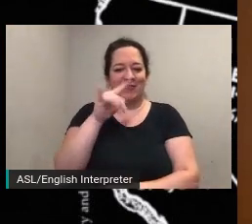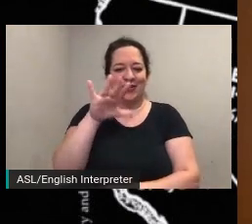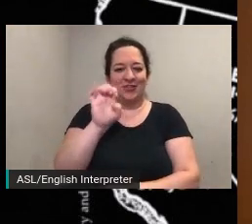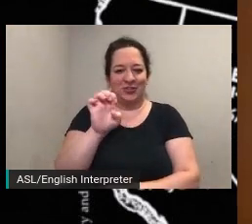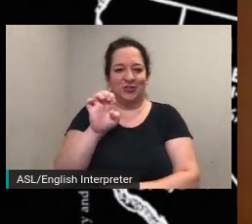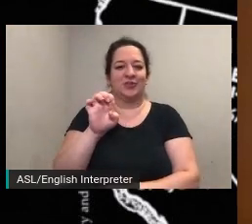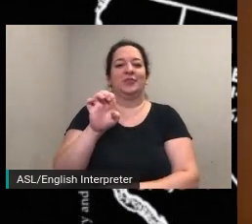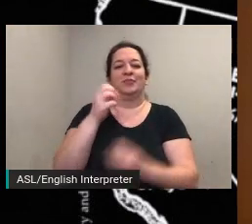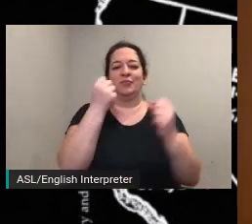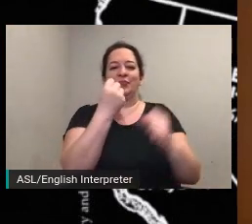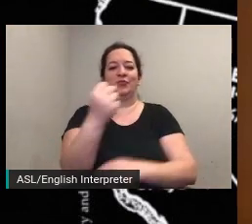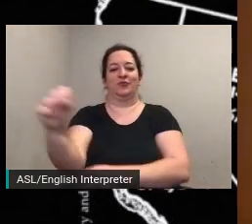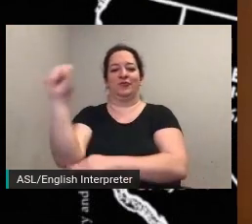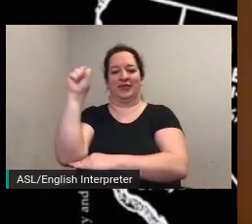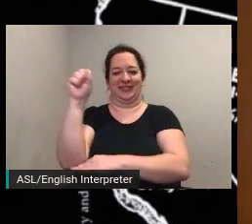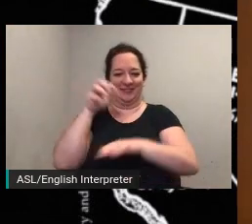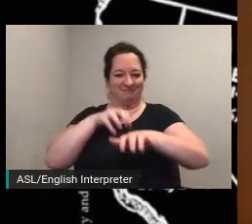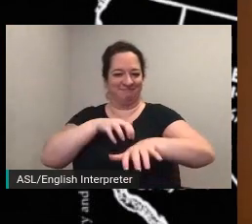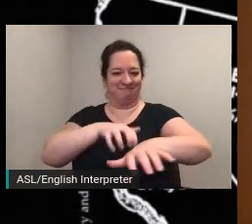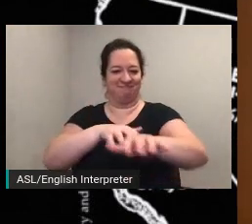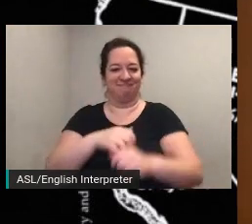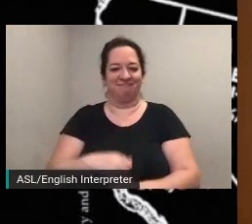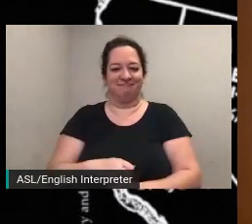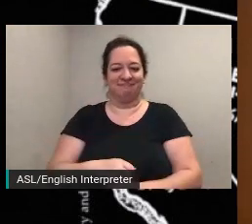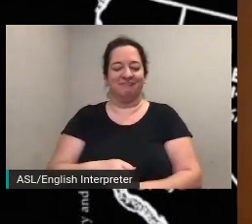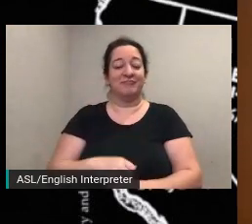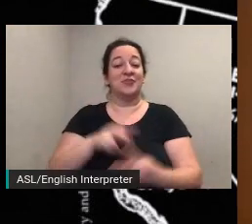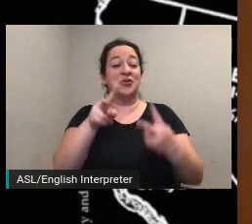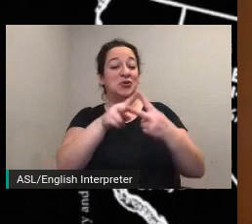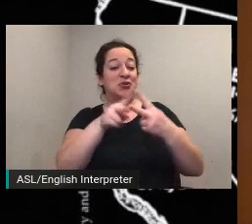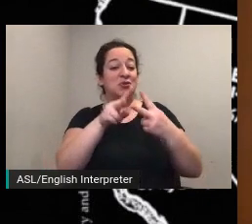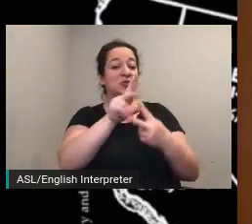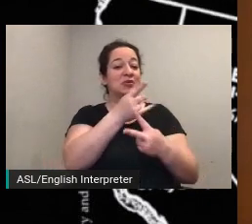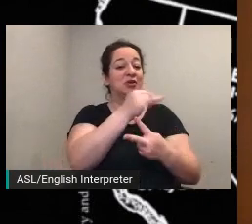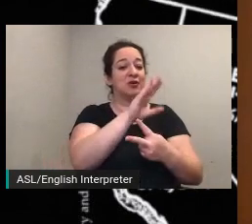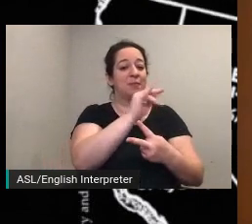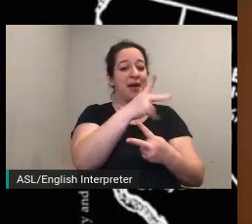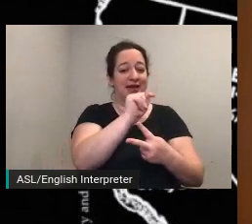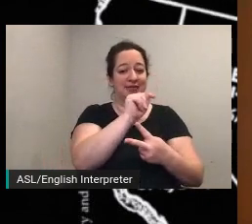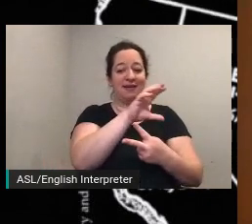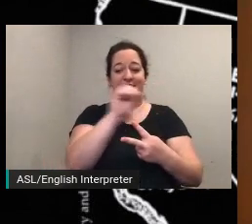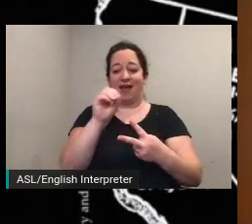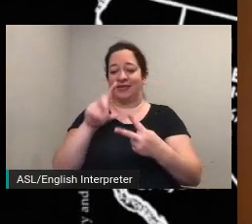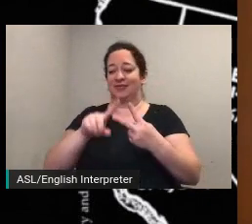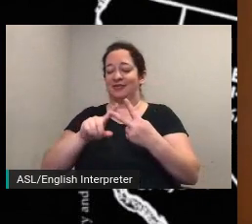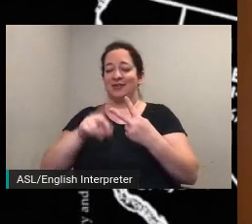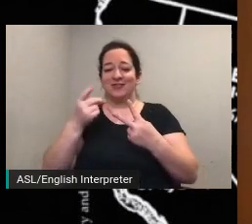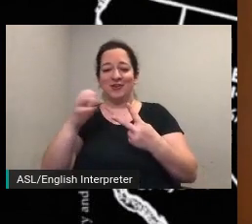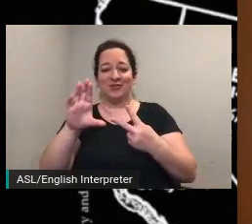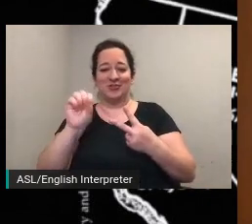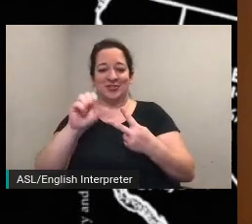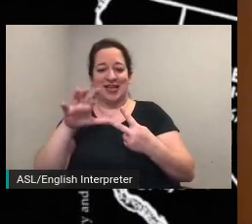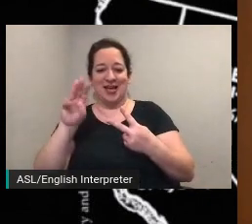of tu's faculty dr matt durrington and dr sam collins as well as experts from the university center for